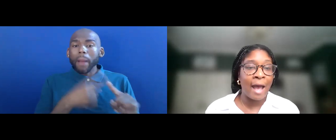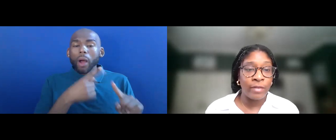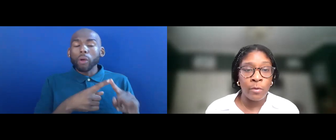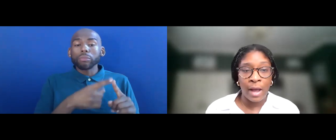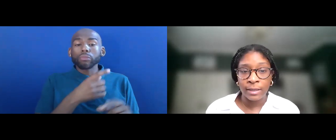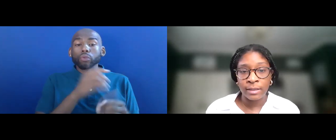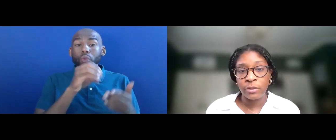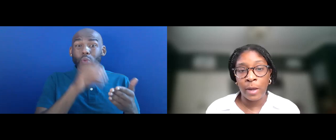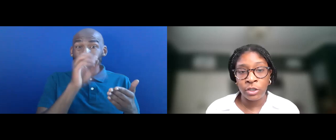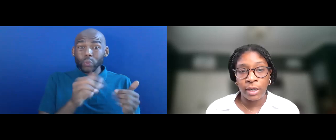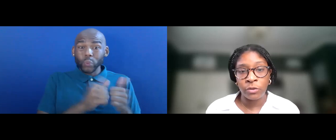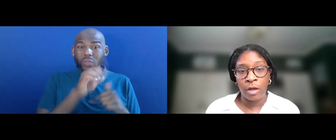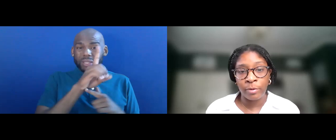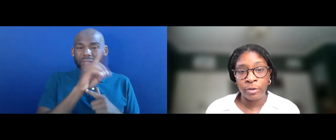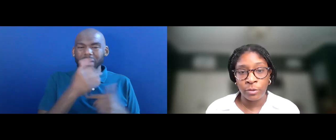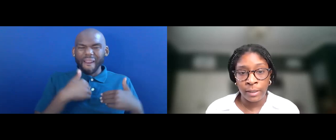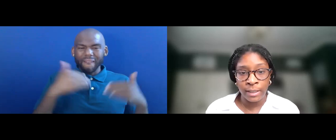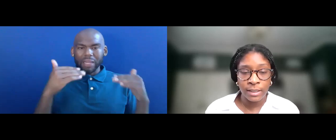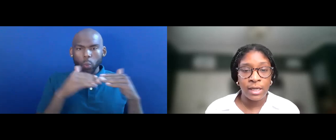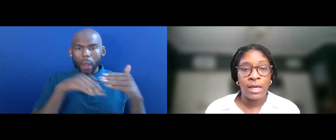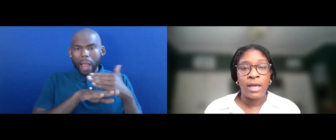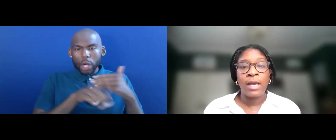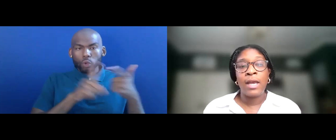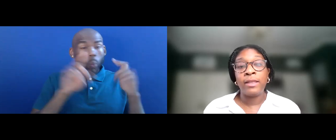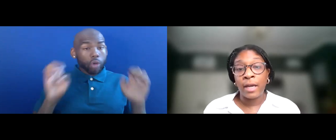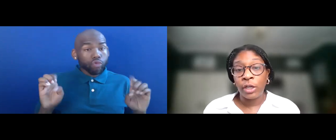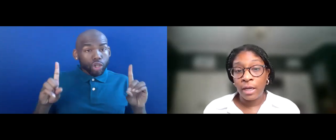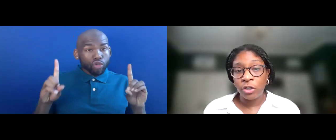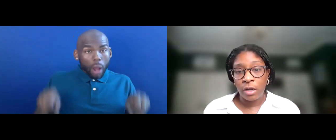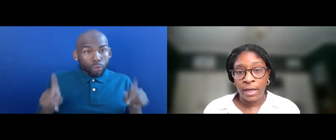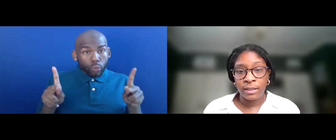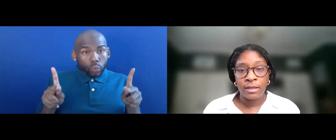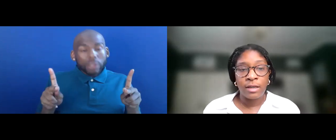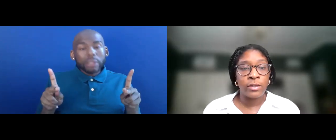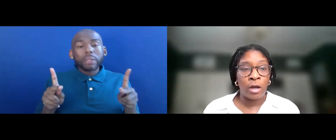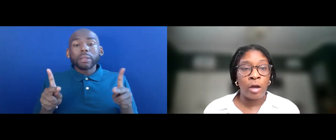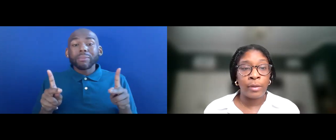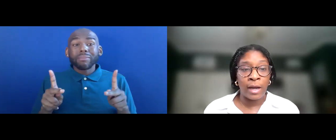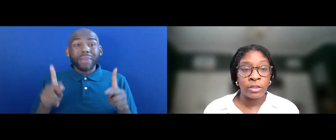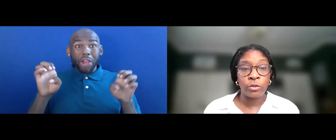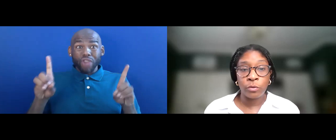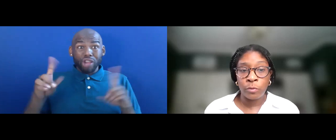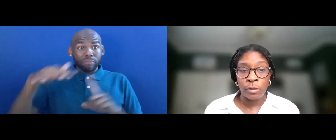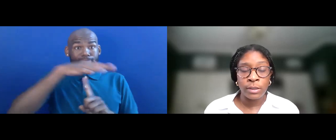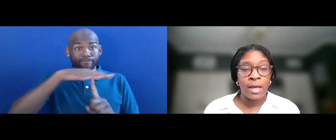HAVE EQUAL ACCESS TO EDUCATIONAL OPPORTUNITIES. IN THE EDUCATION CONTEXT, THIS LAW APPLIES TO SCHOOLS